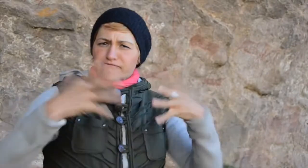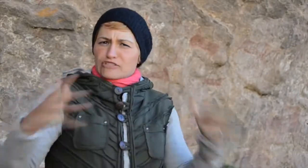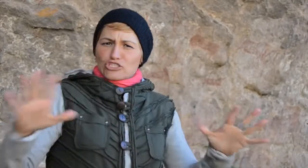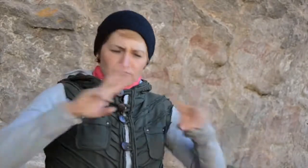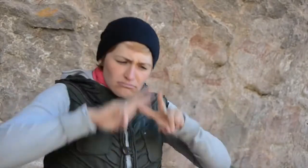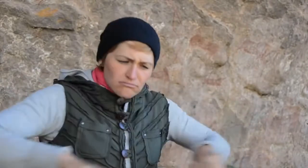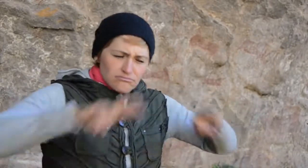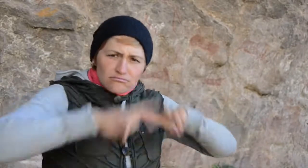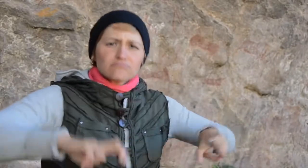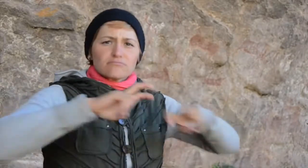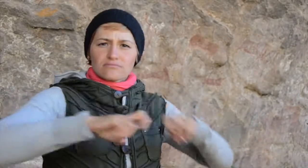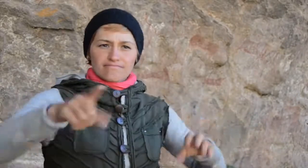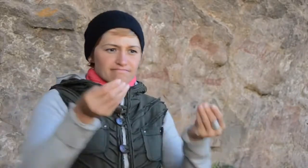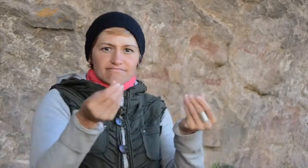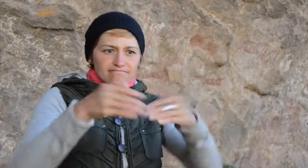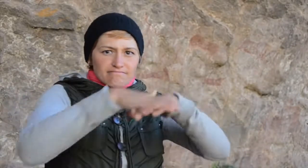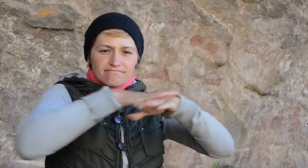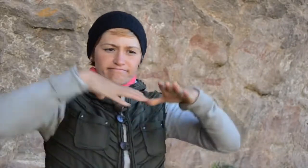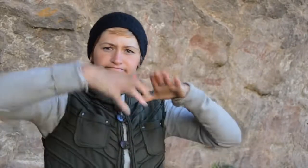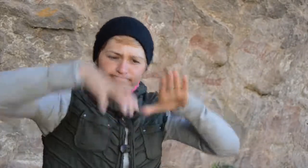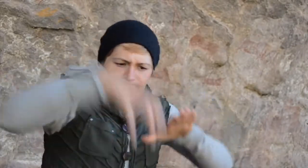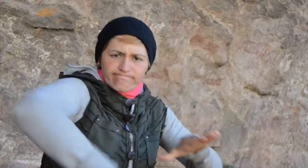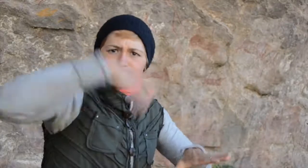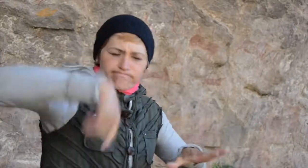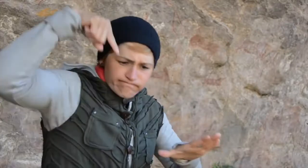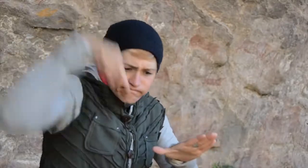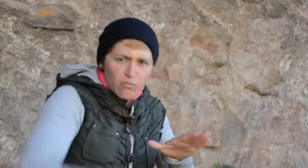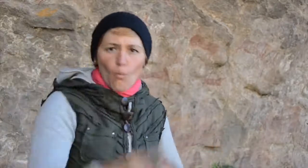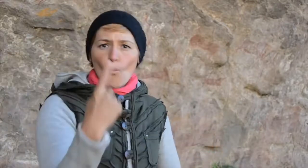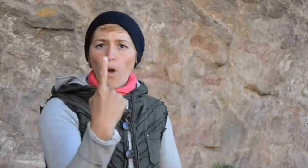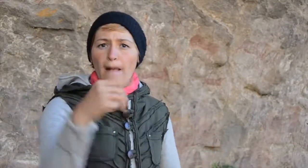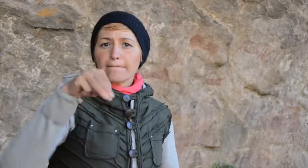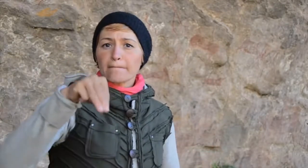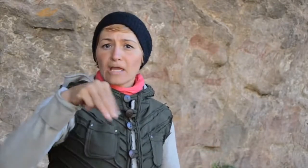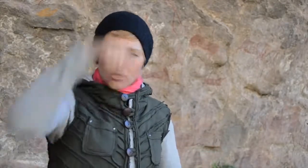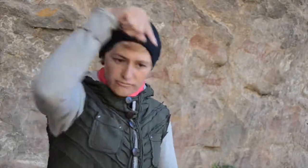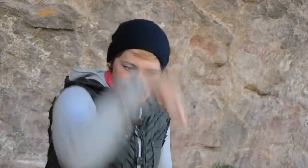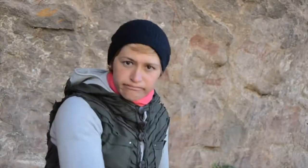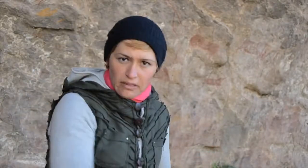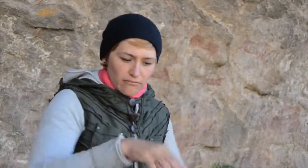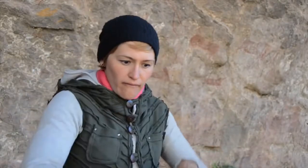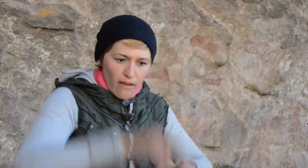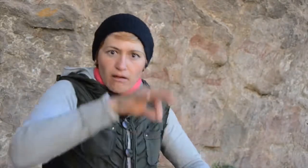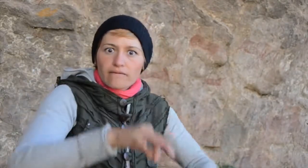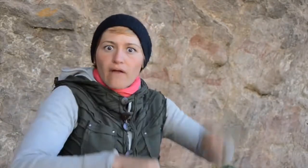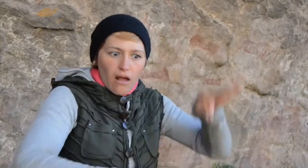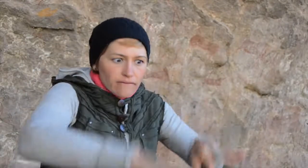Researchers have discovered through exploring 1 meter below,